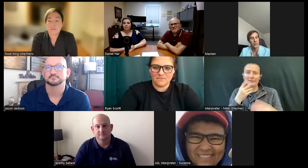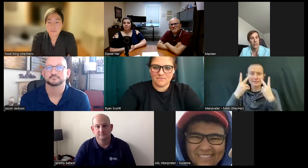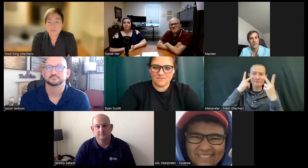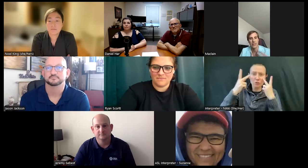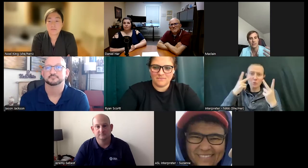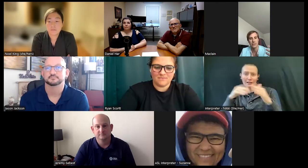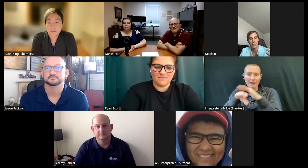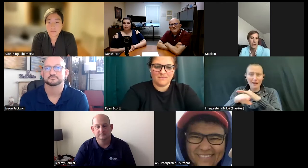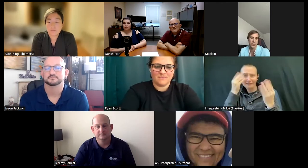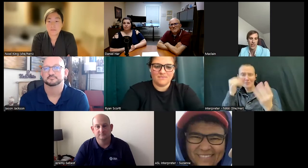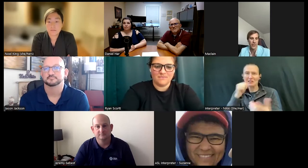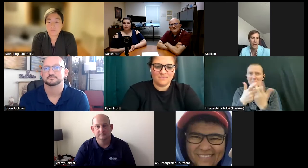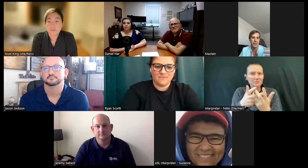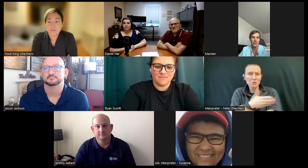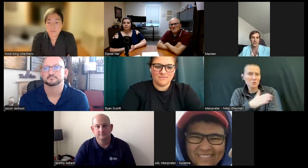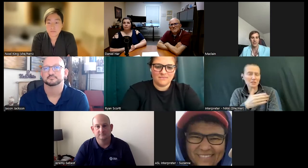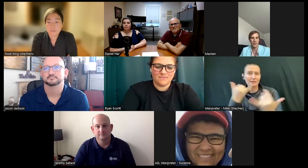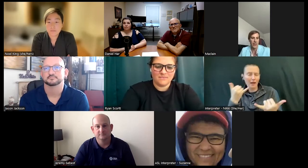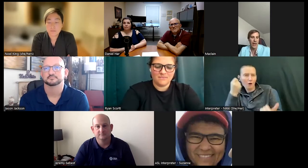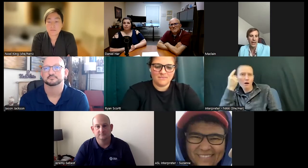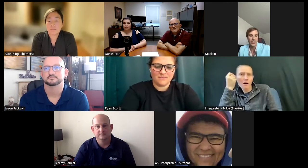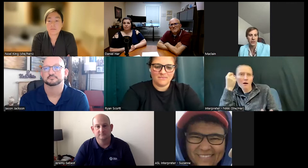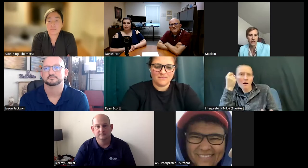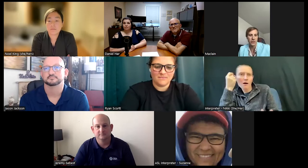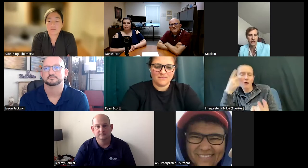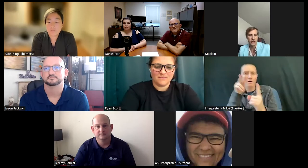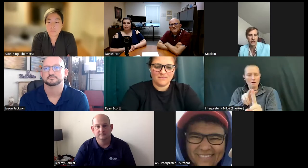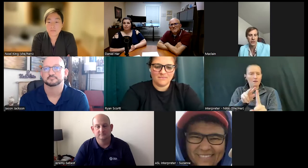music and and I understand that because even I just know I can enjoy it because